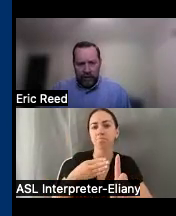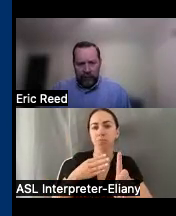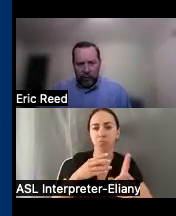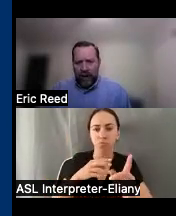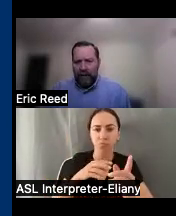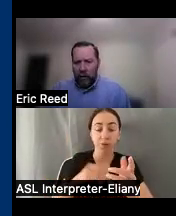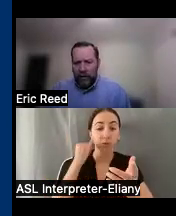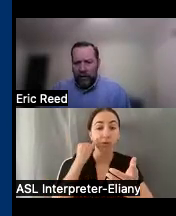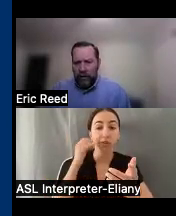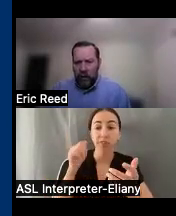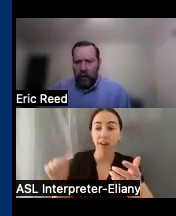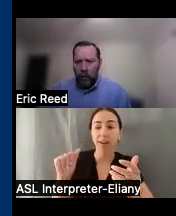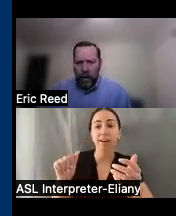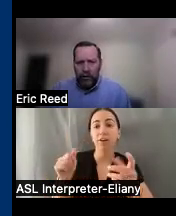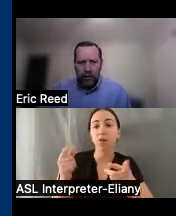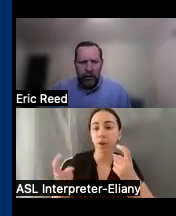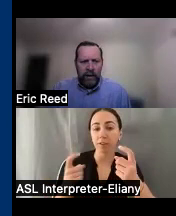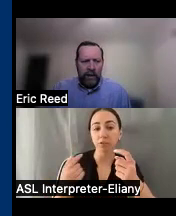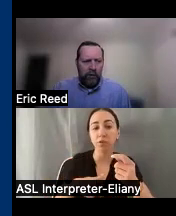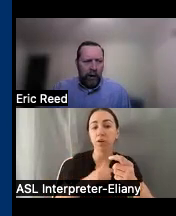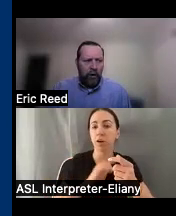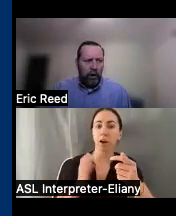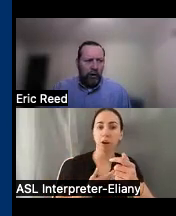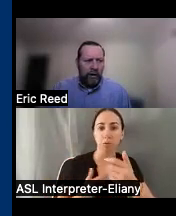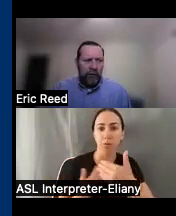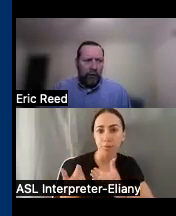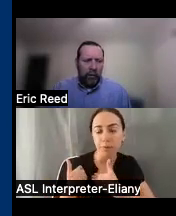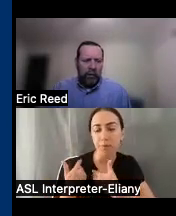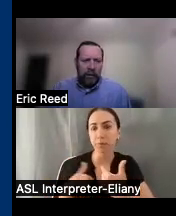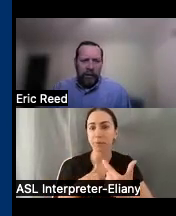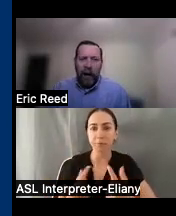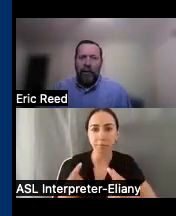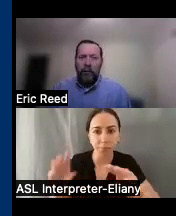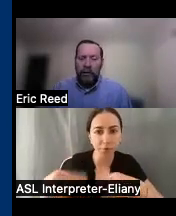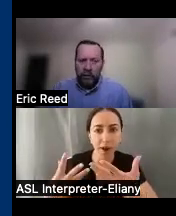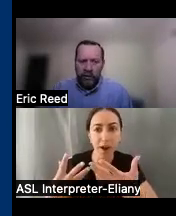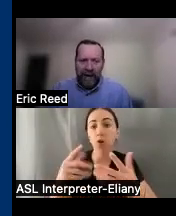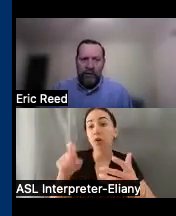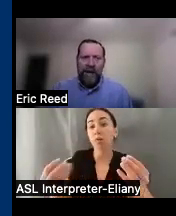if you ever have a question about what we do if you ever are looking for other resources outside